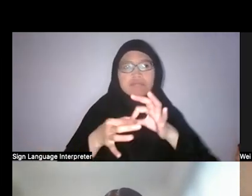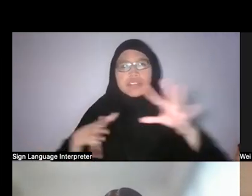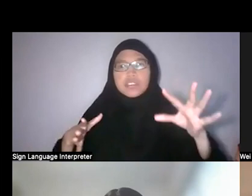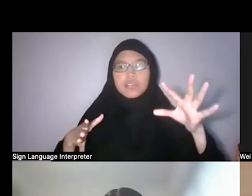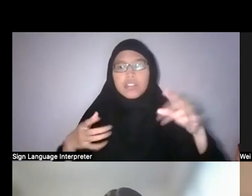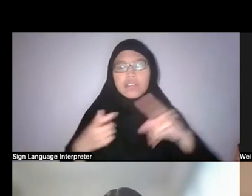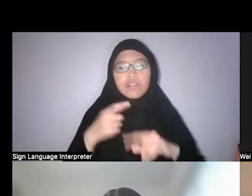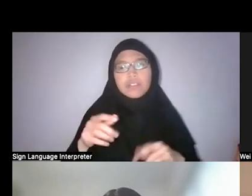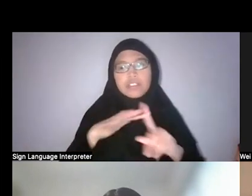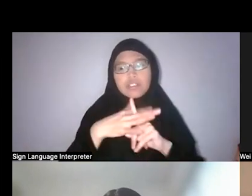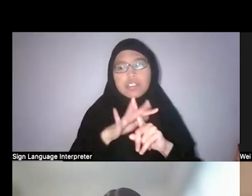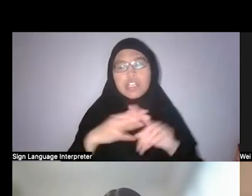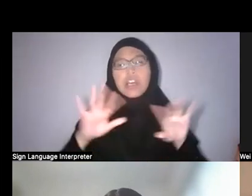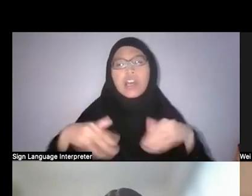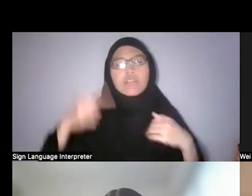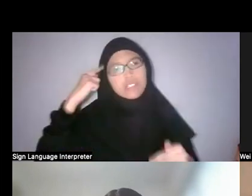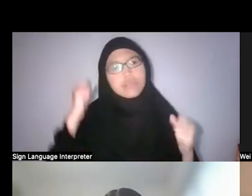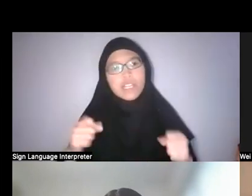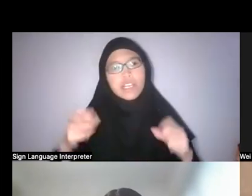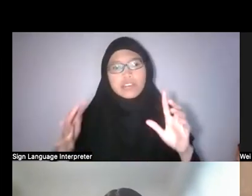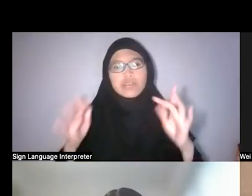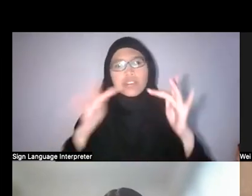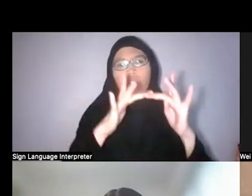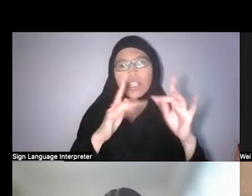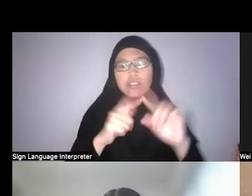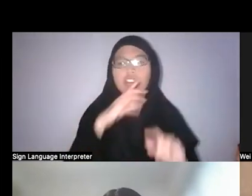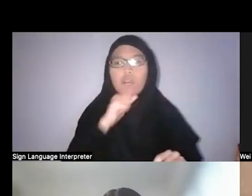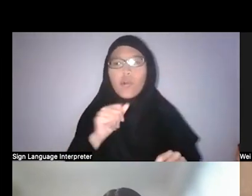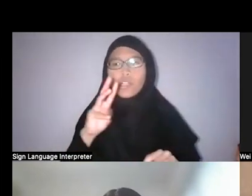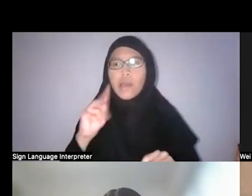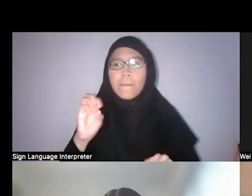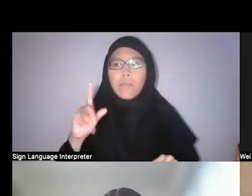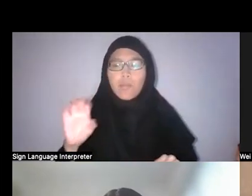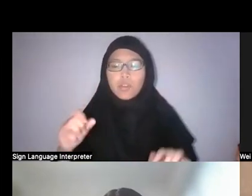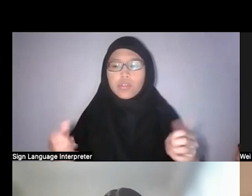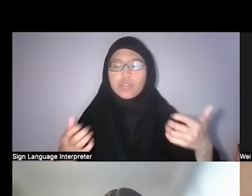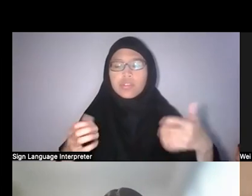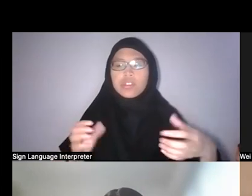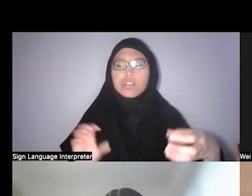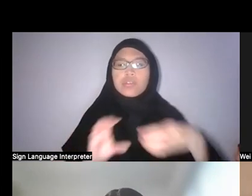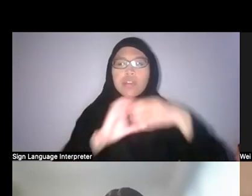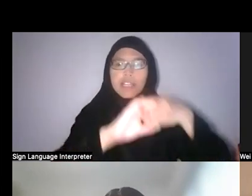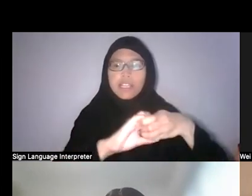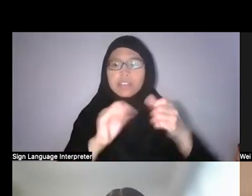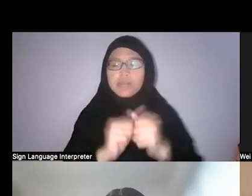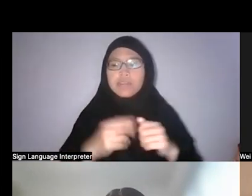How do you think we can reconnect to these older modes of engaging with nature, with the environment?